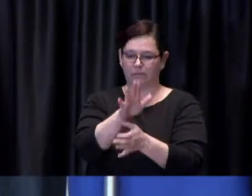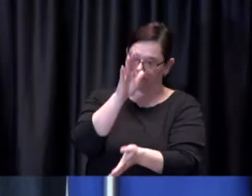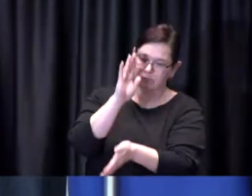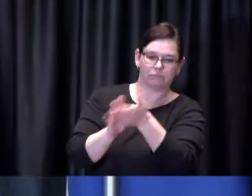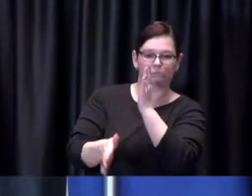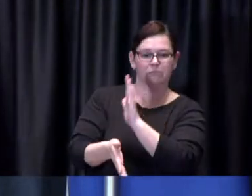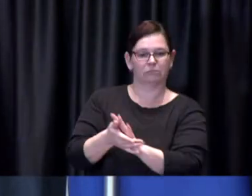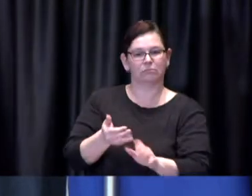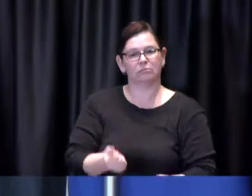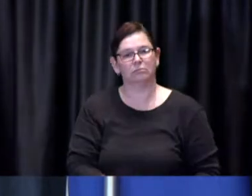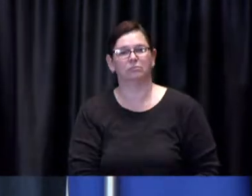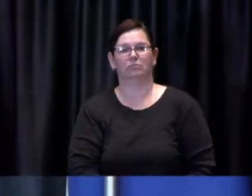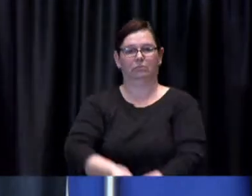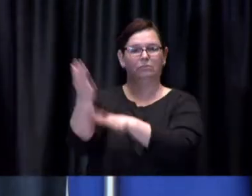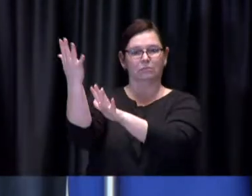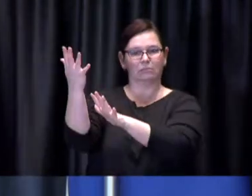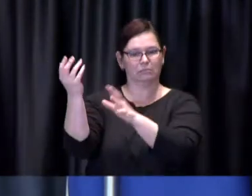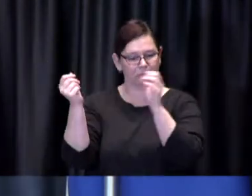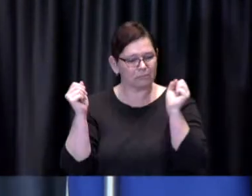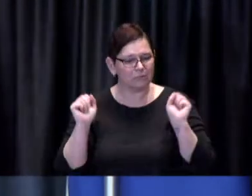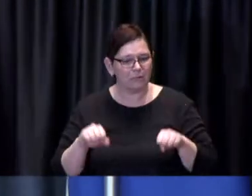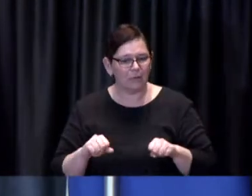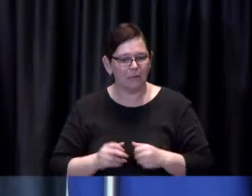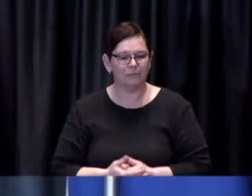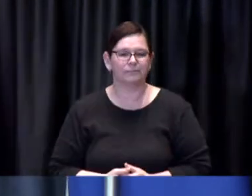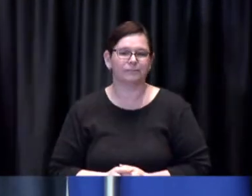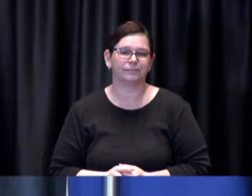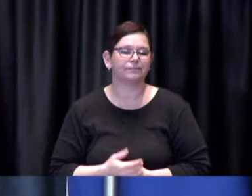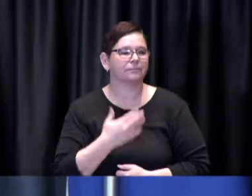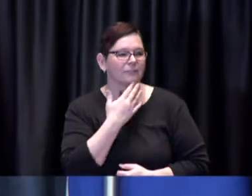Brad: Thank you we'll go next to Dave Woodard from Global News Radio Dave.